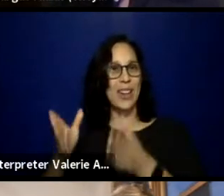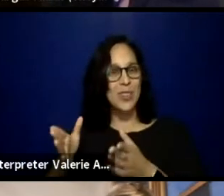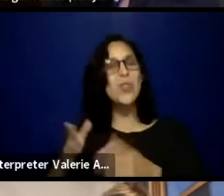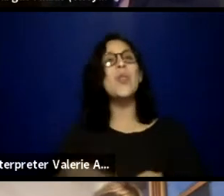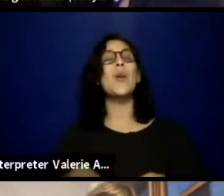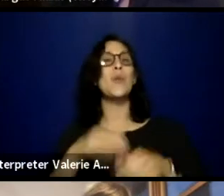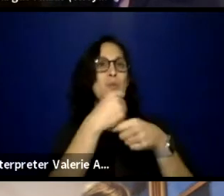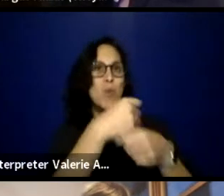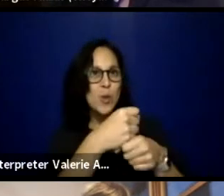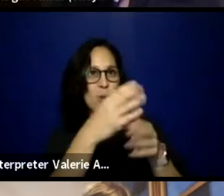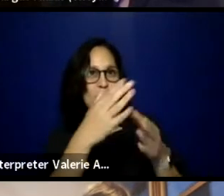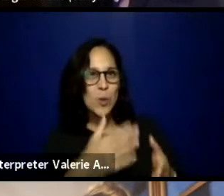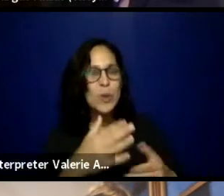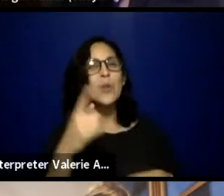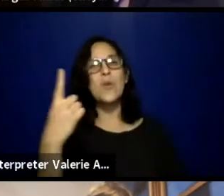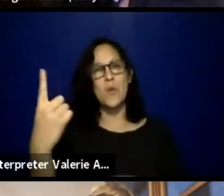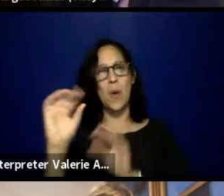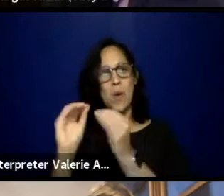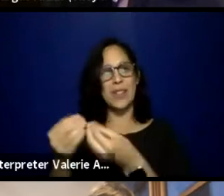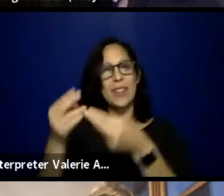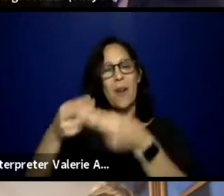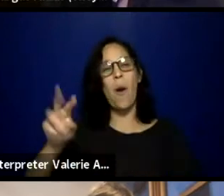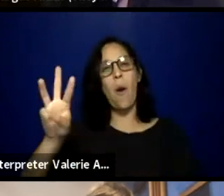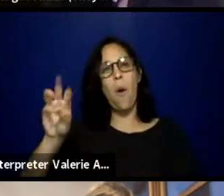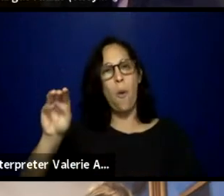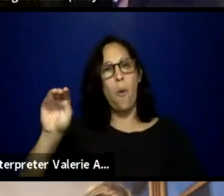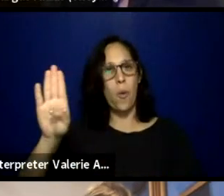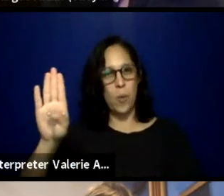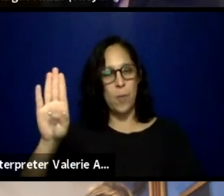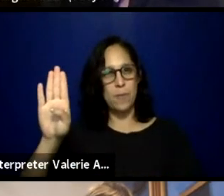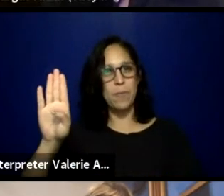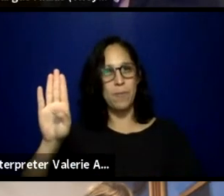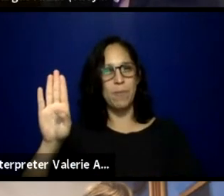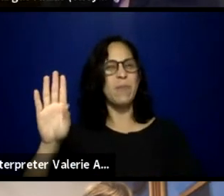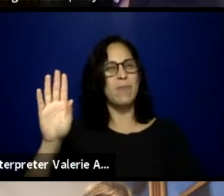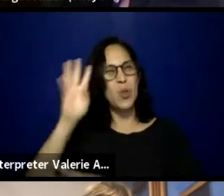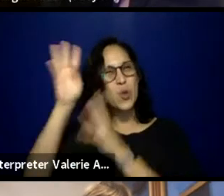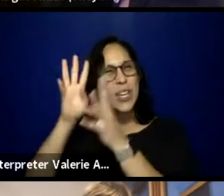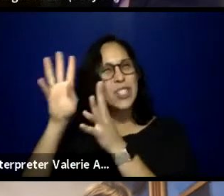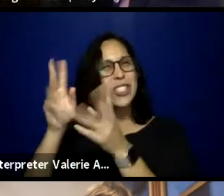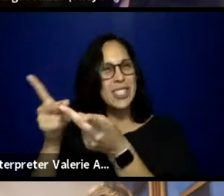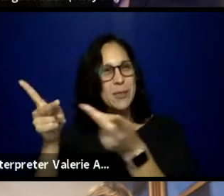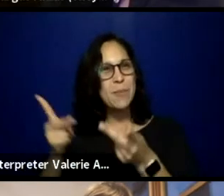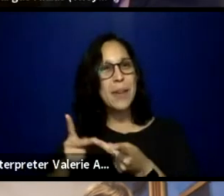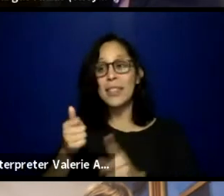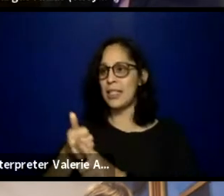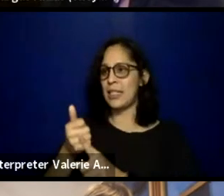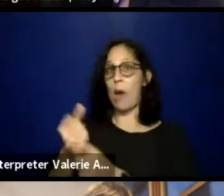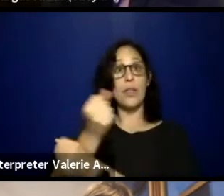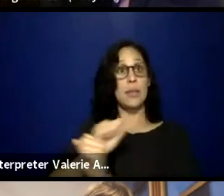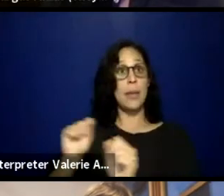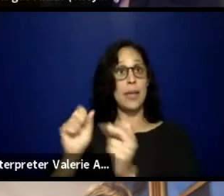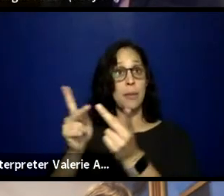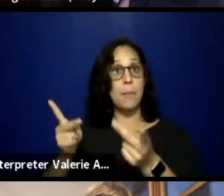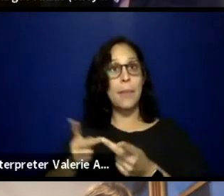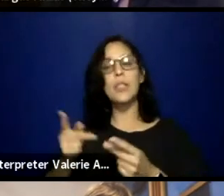of WOMB, the Creation Space, which is a meant to be a safe space for queer, independent BIPOC artists